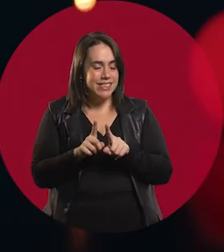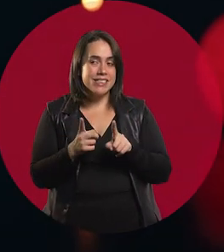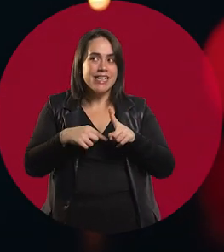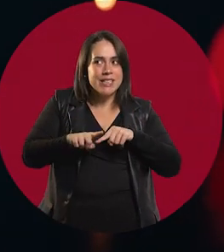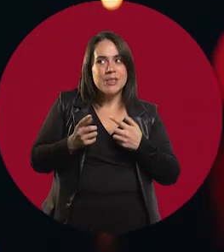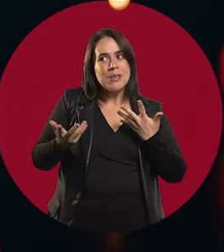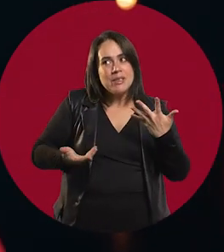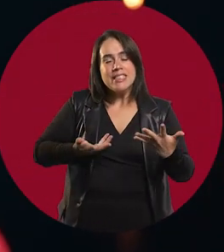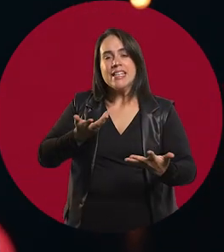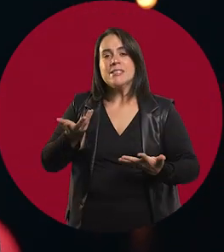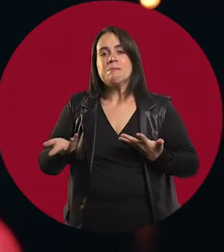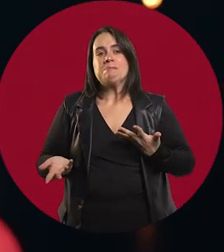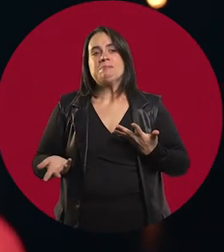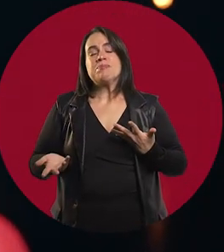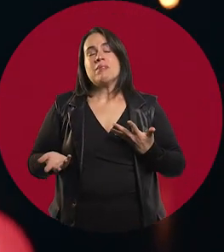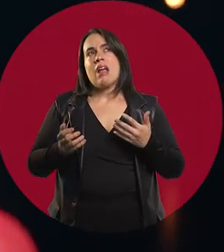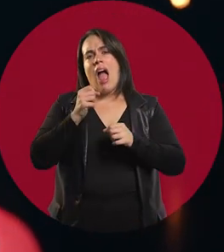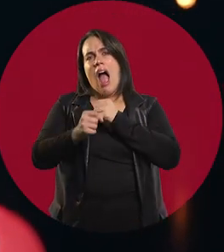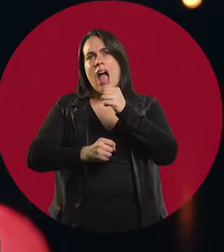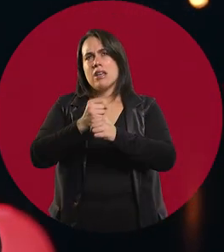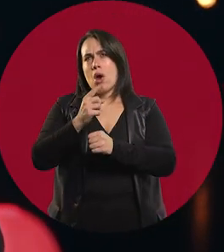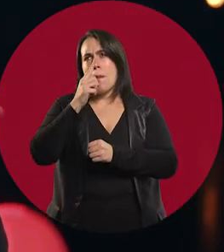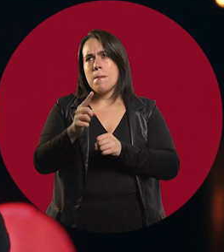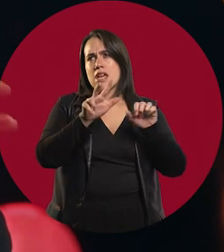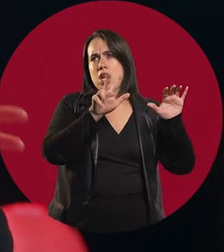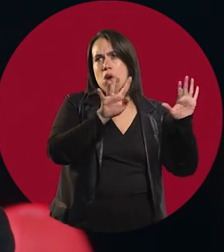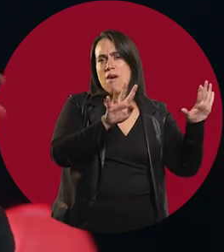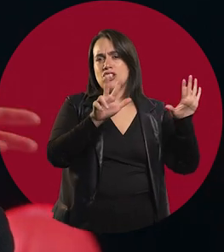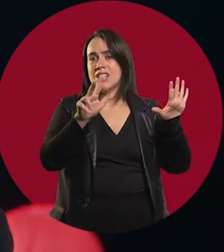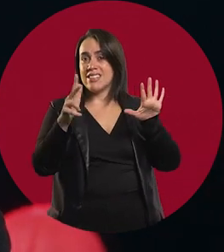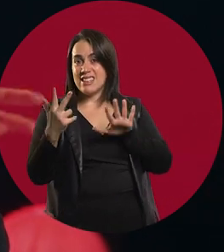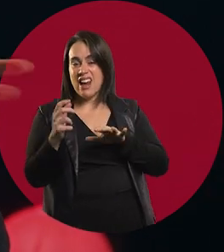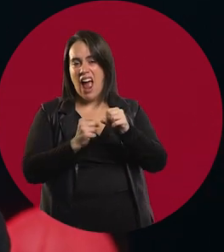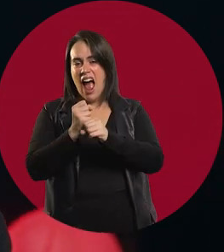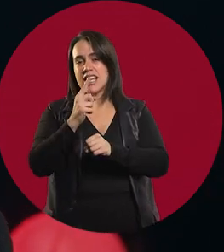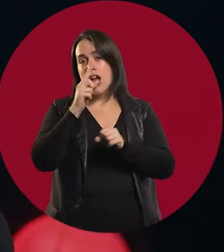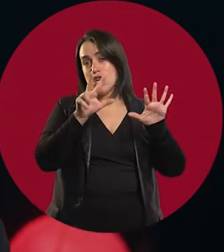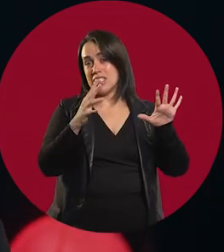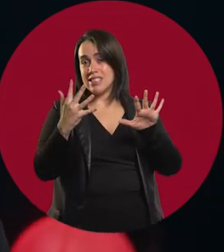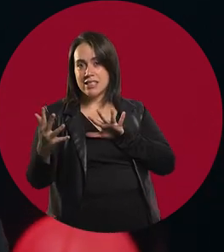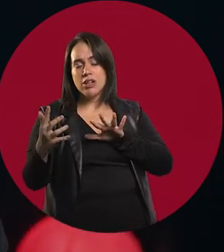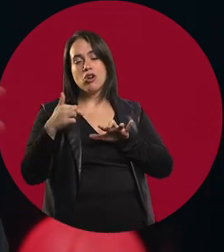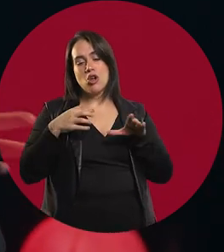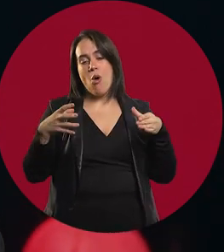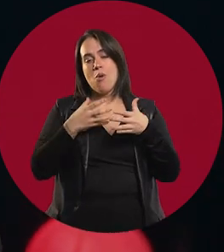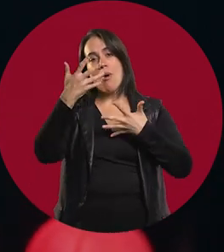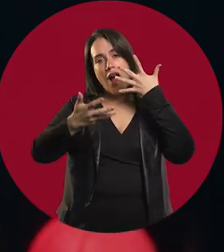So, from 1983 to 1985, while still a teenager, I played with Los Estómagos